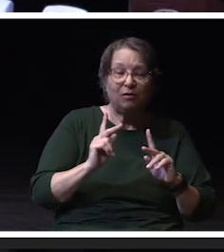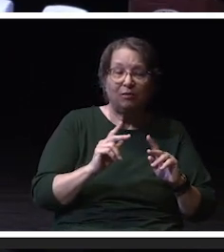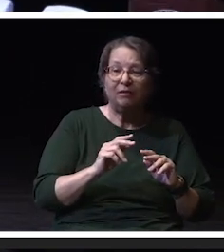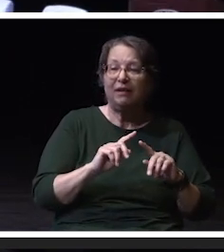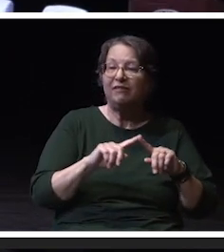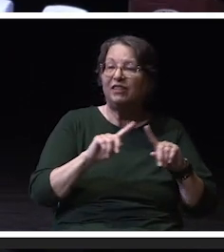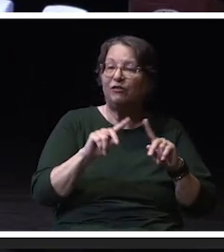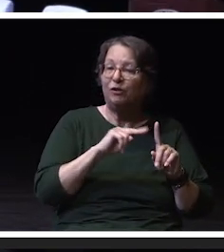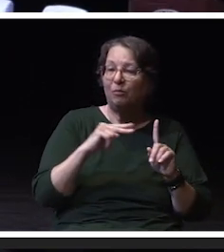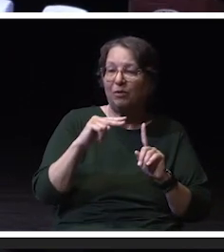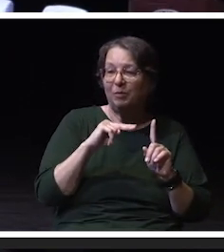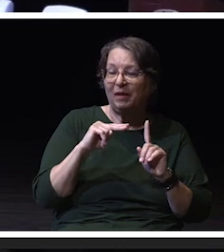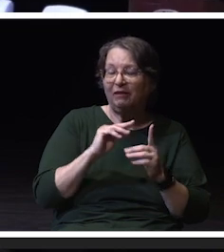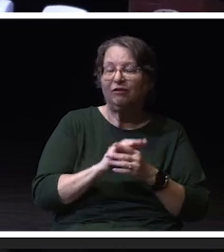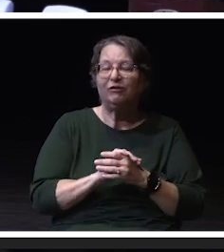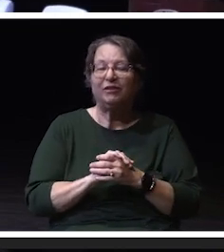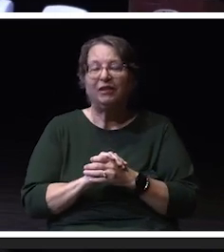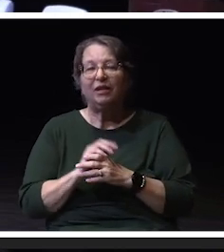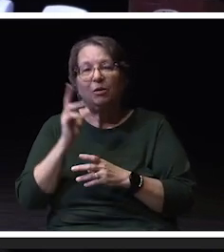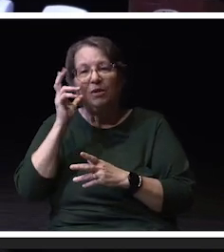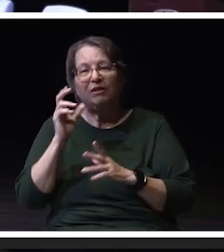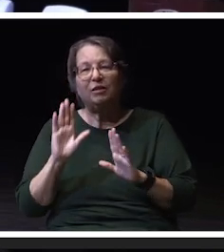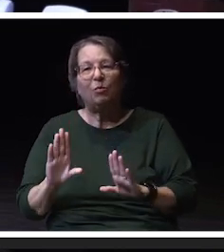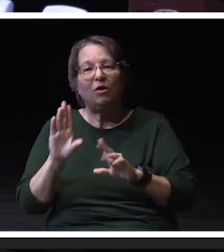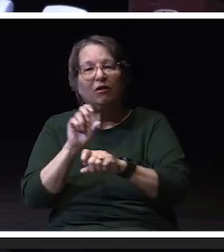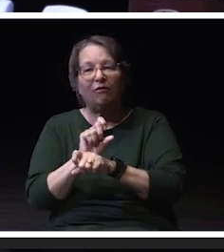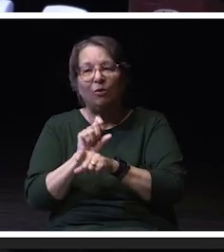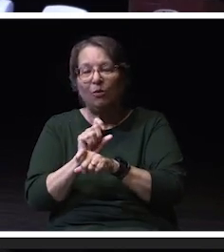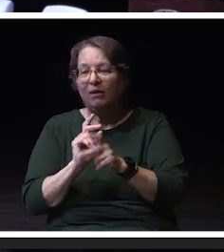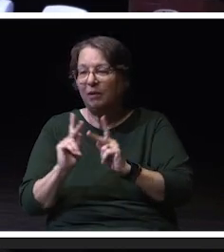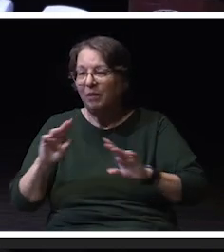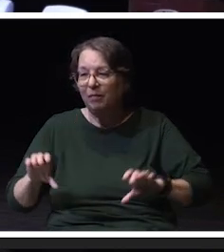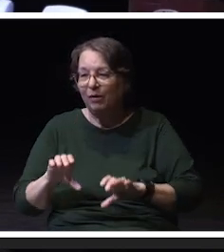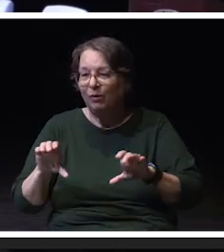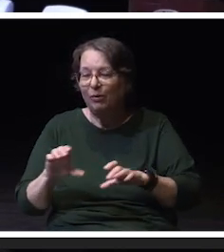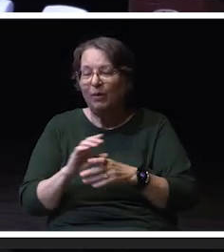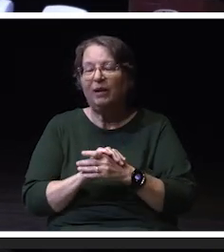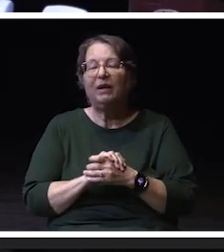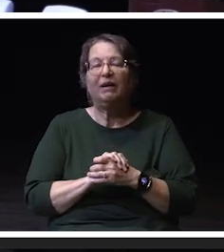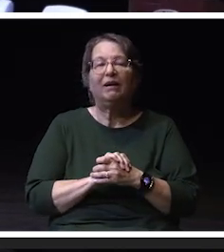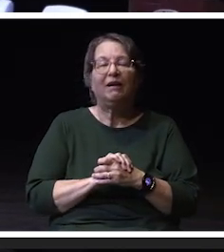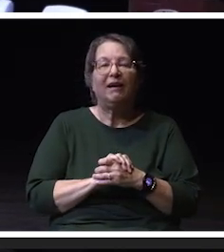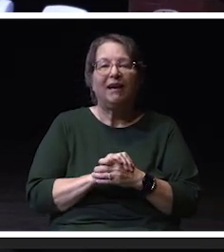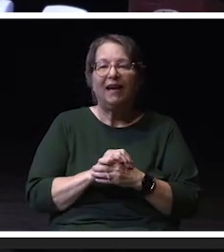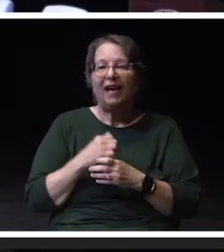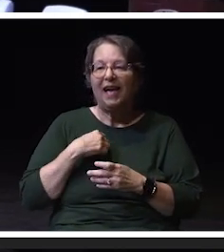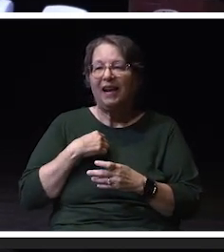about some incredible work that's being done, and number three, I finally get to take off this jacket.